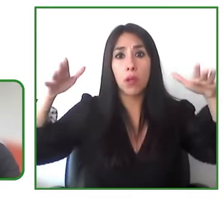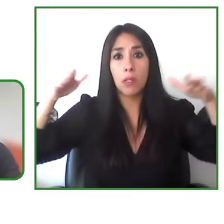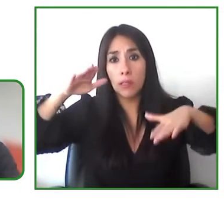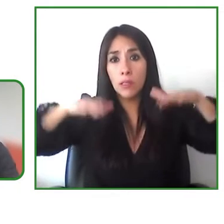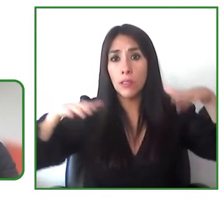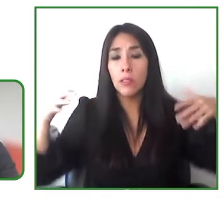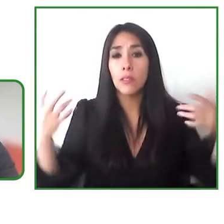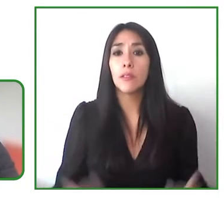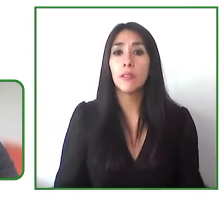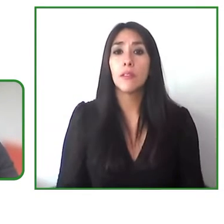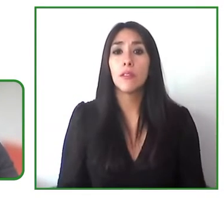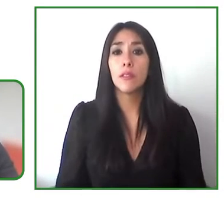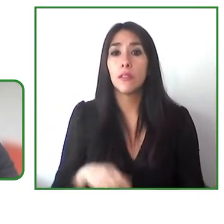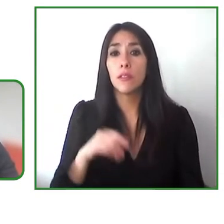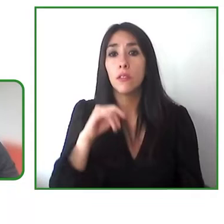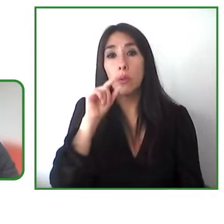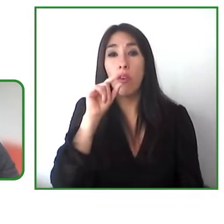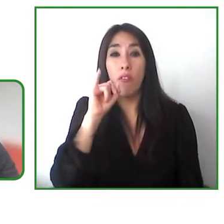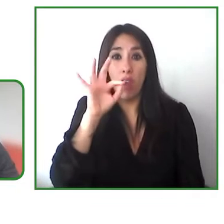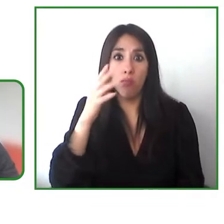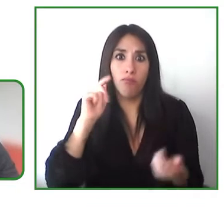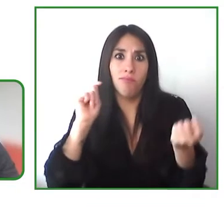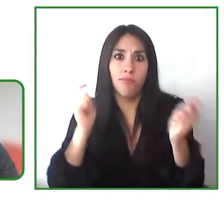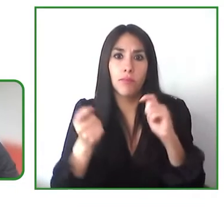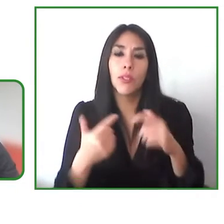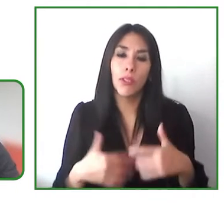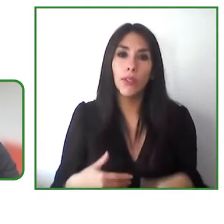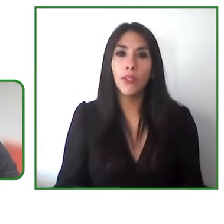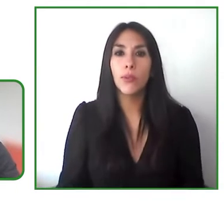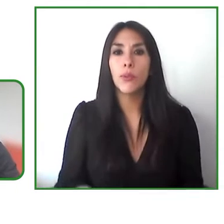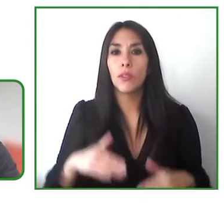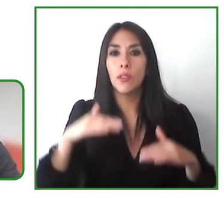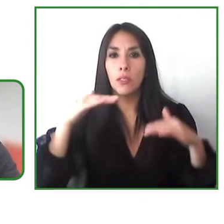point when you want to make a change there are there might be some